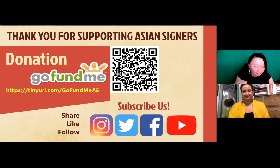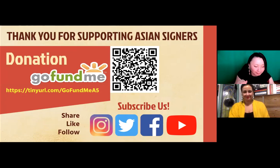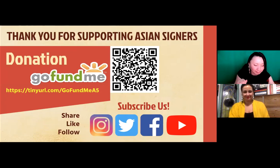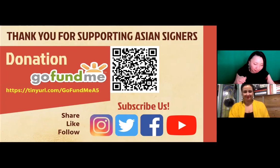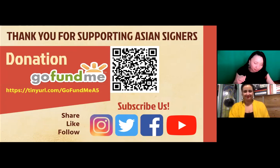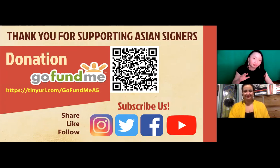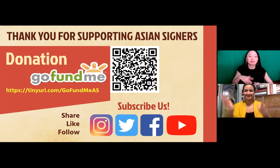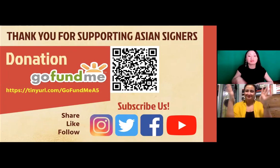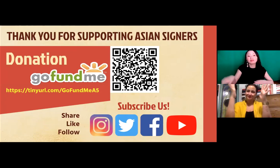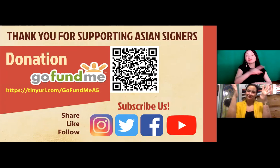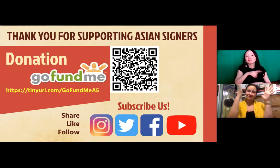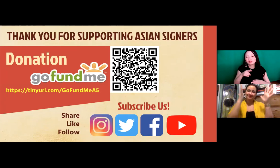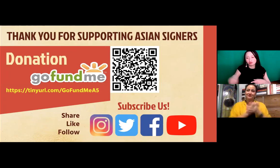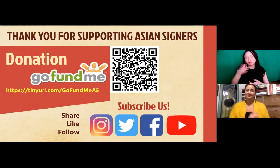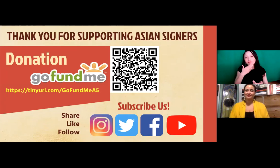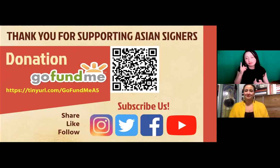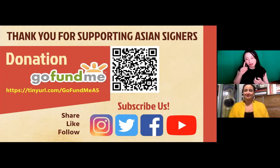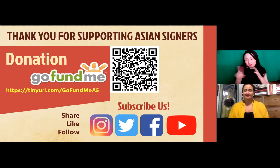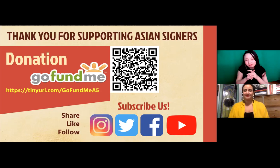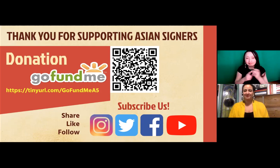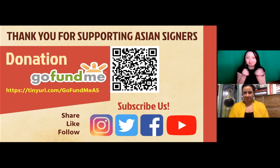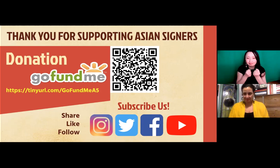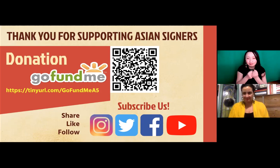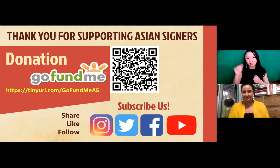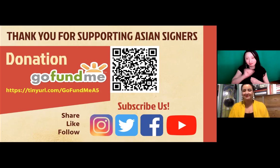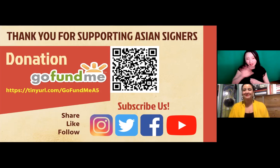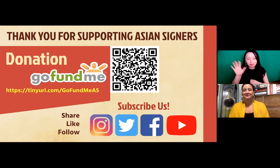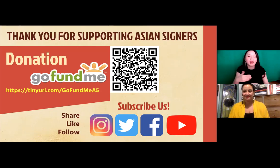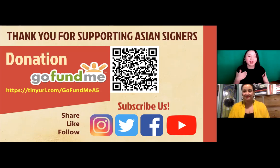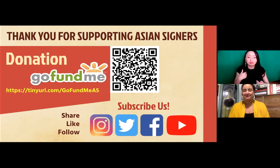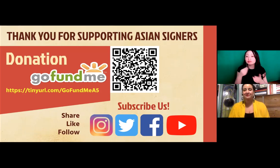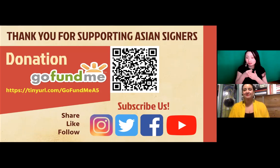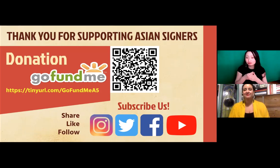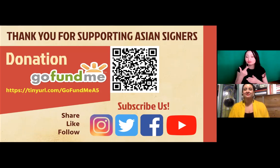And we also have a exit poll, as well. And so thank you guys for being here and supporting